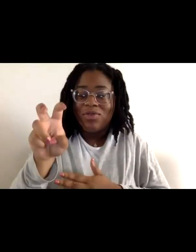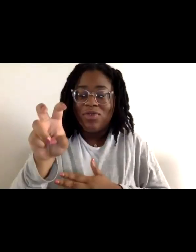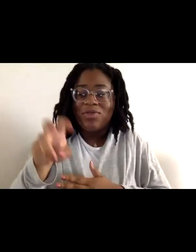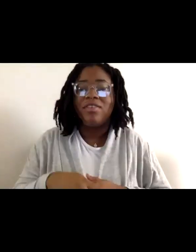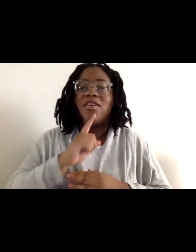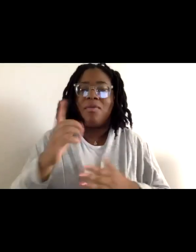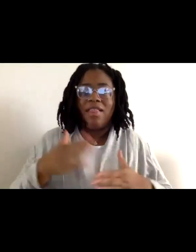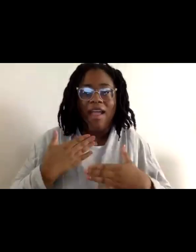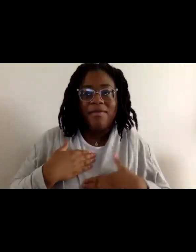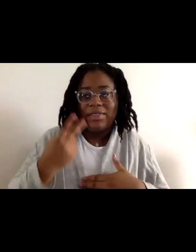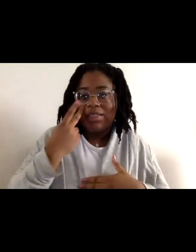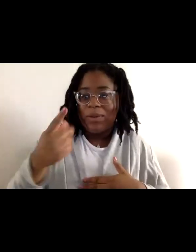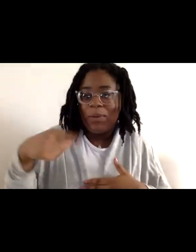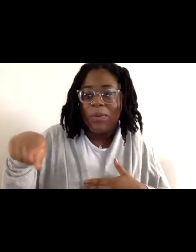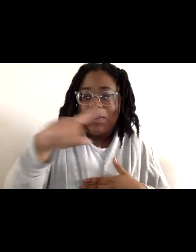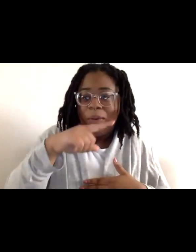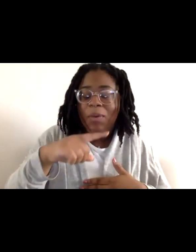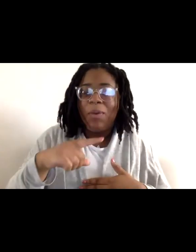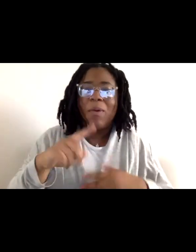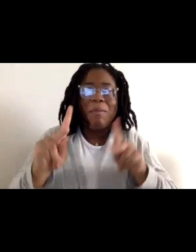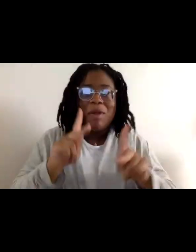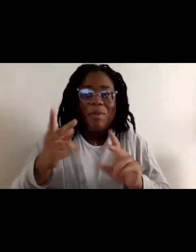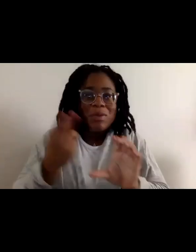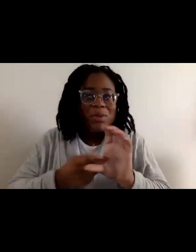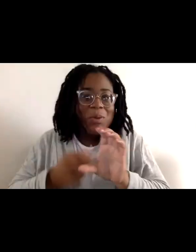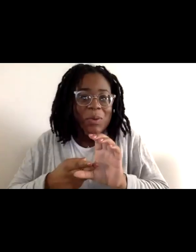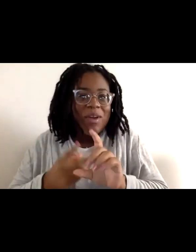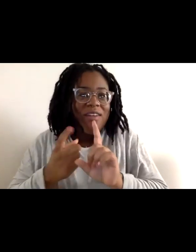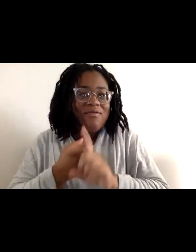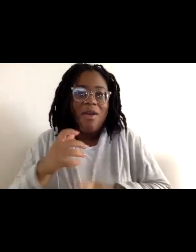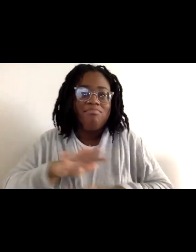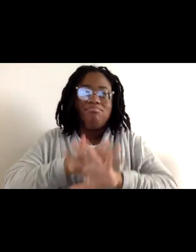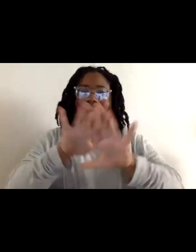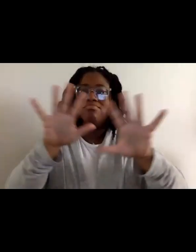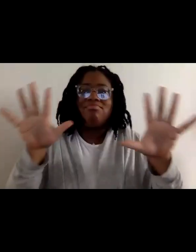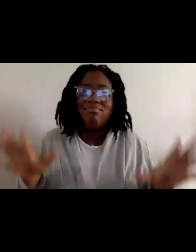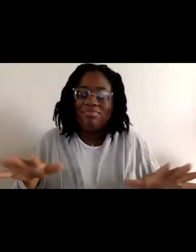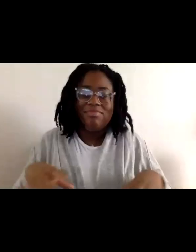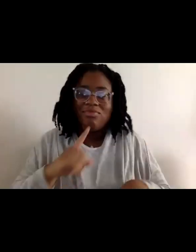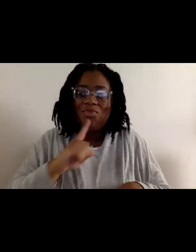who have joined from all over. It's been a real joy seeing people register,